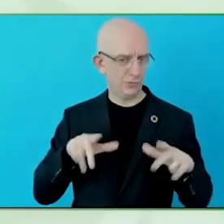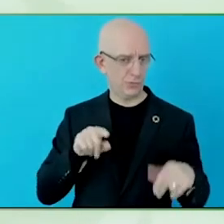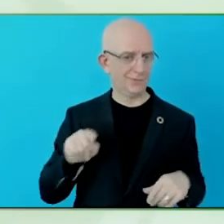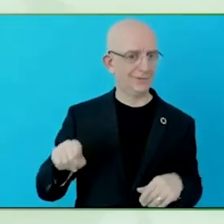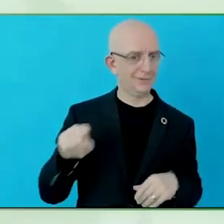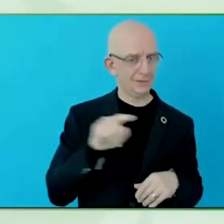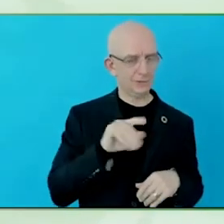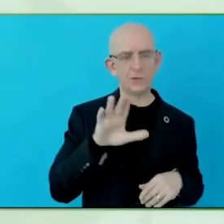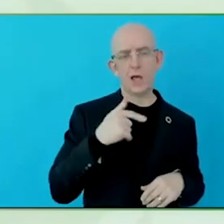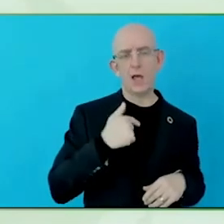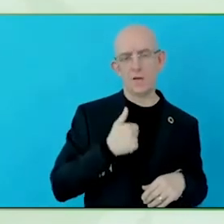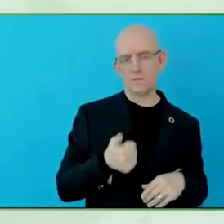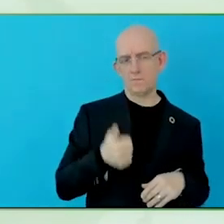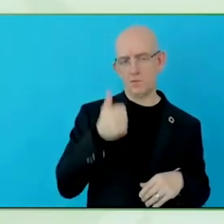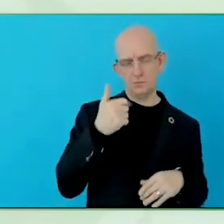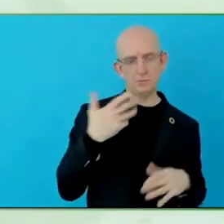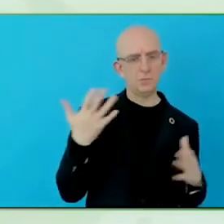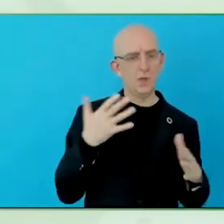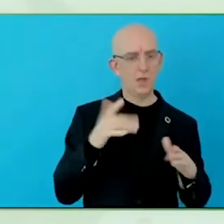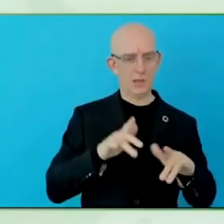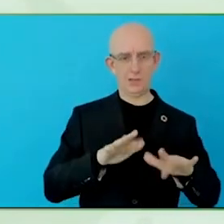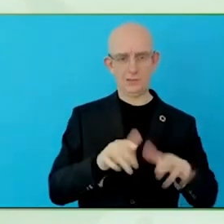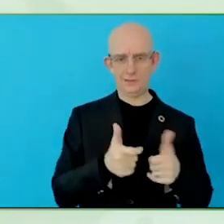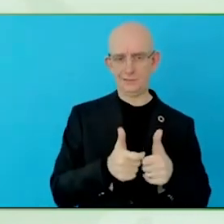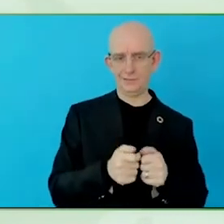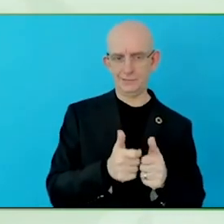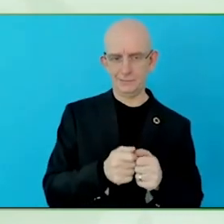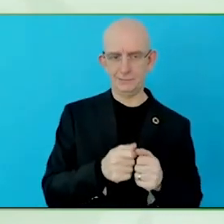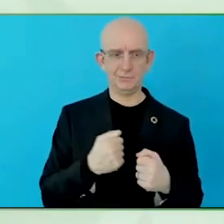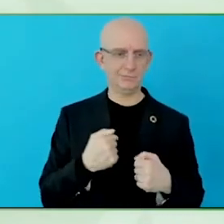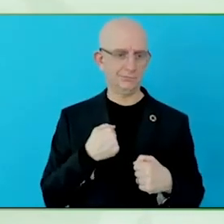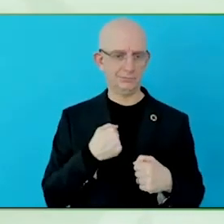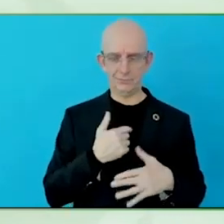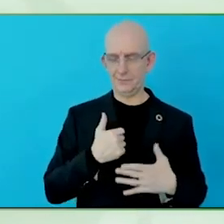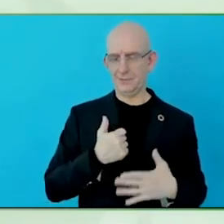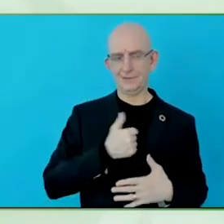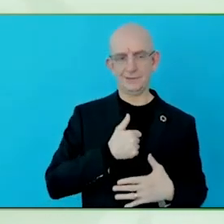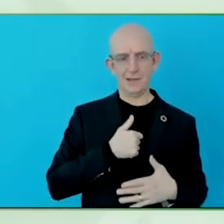meets all web accessibility standards and that it is tested with people with disabilities.